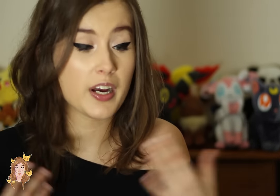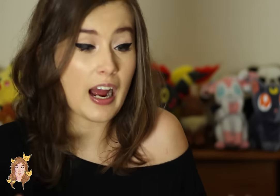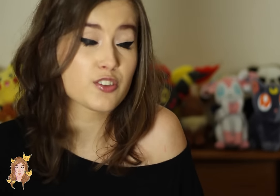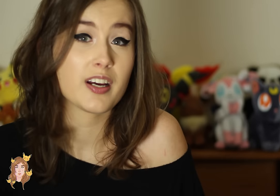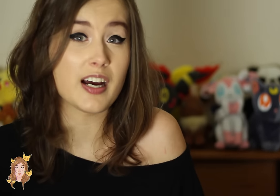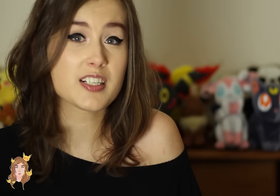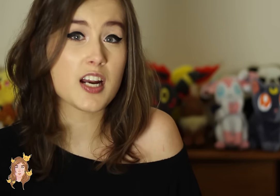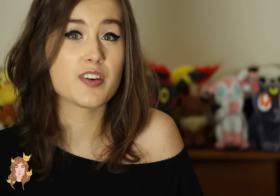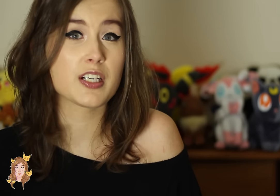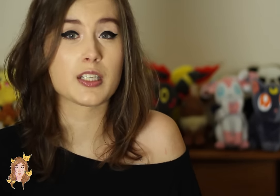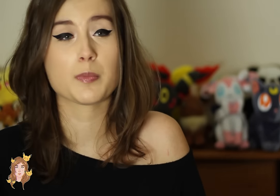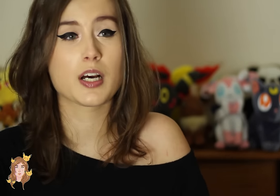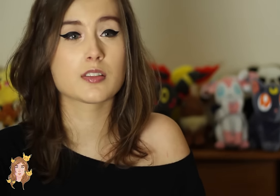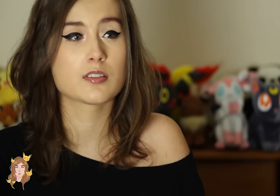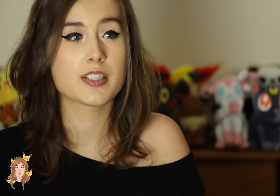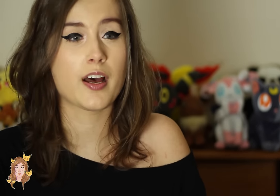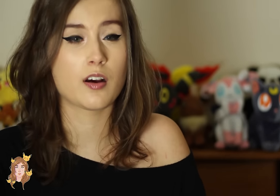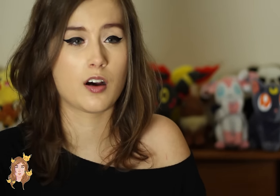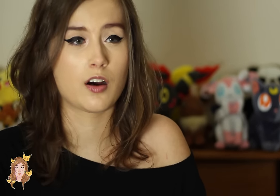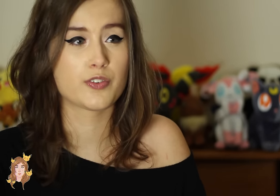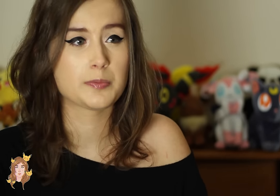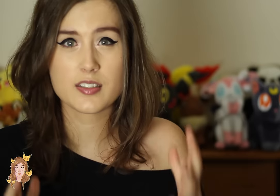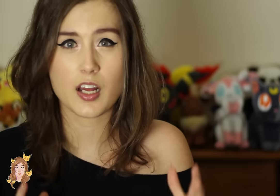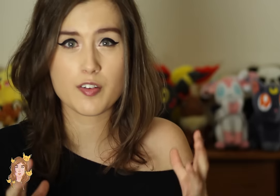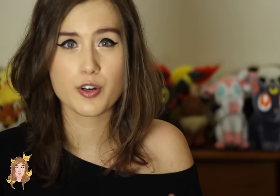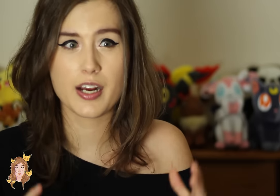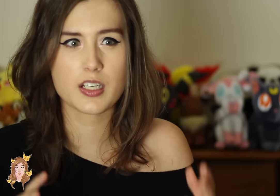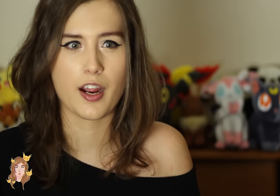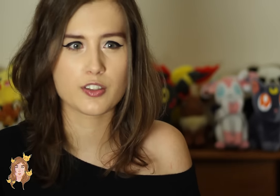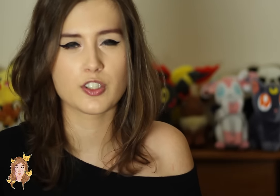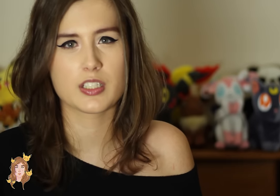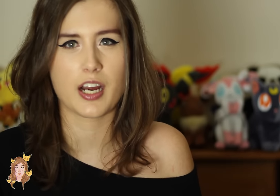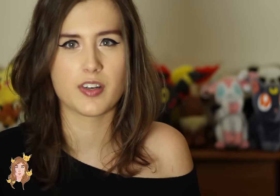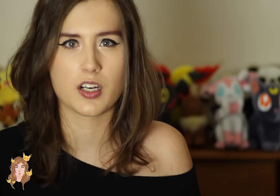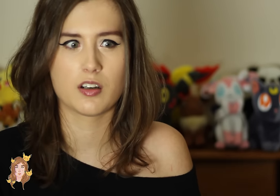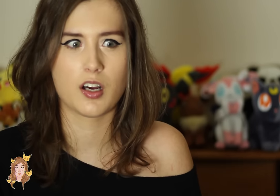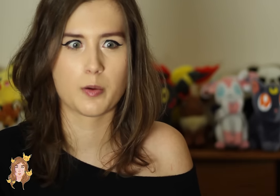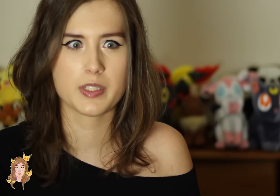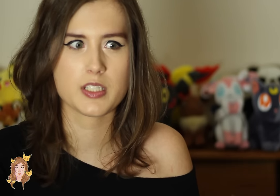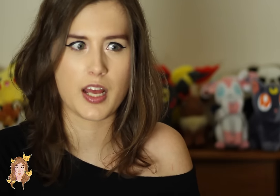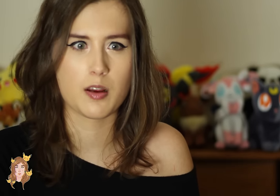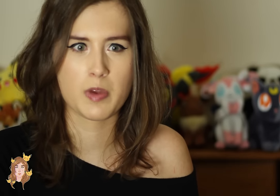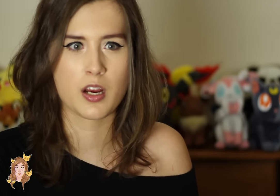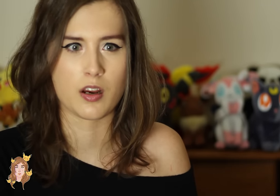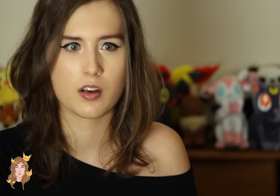But, actually, that’s kind of a good thing instead of - Instead of creating a character that’s kind of like, “Oh, no. Please save me.”